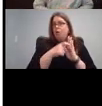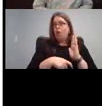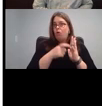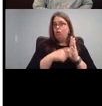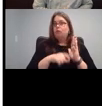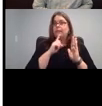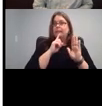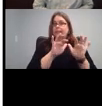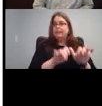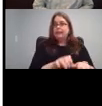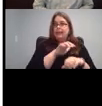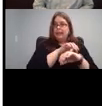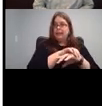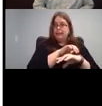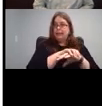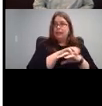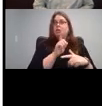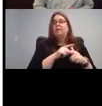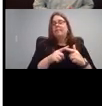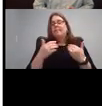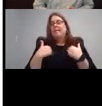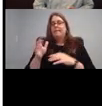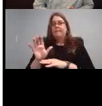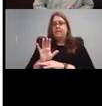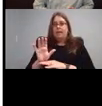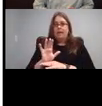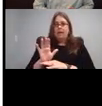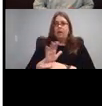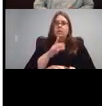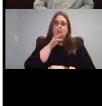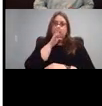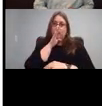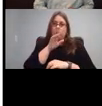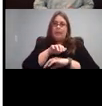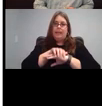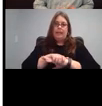and then there are videos that are in spoken English with auto captions.